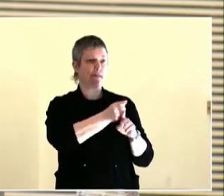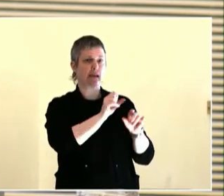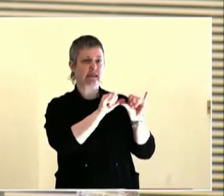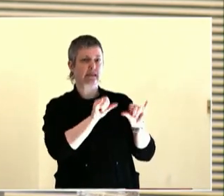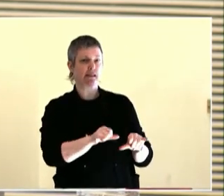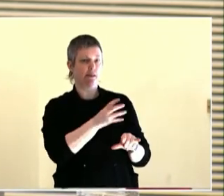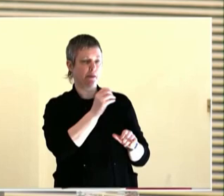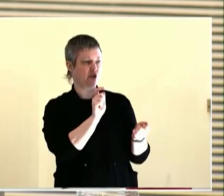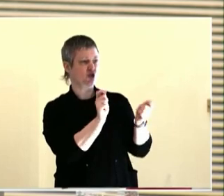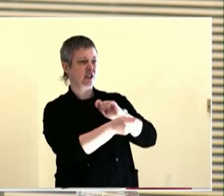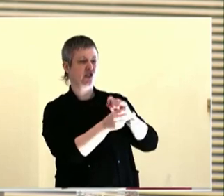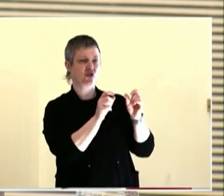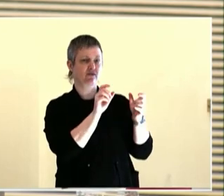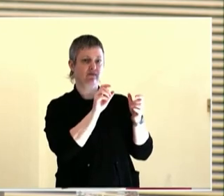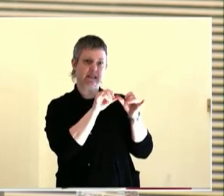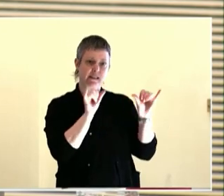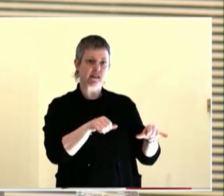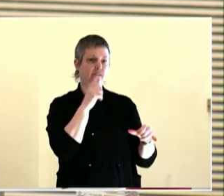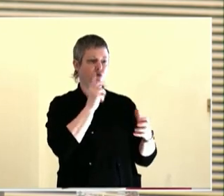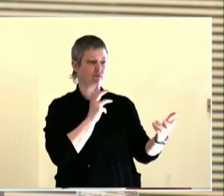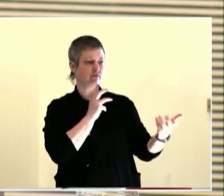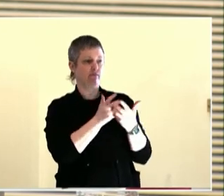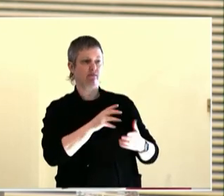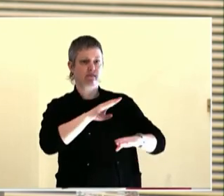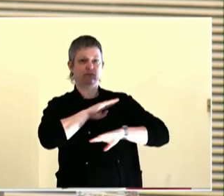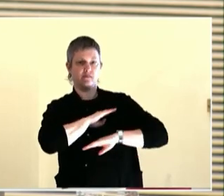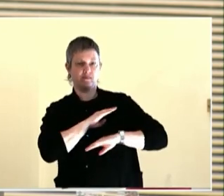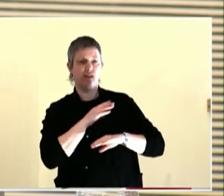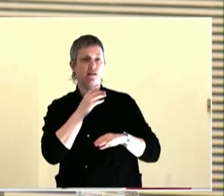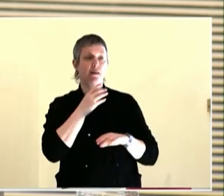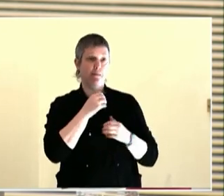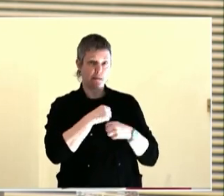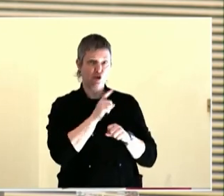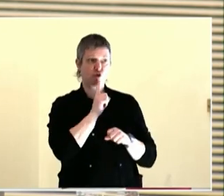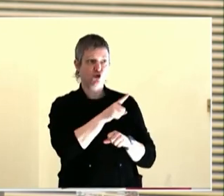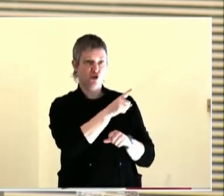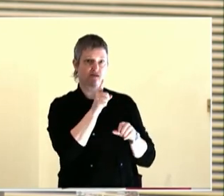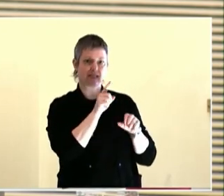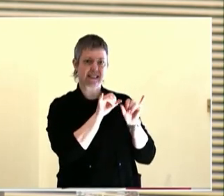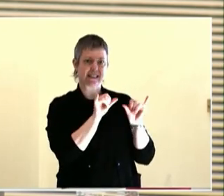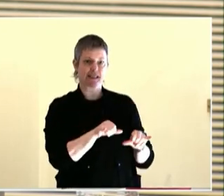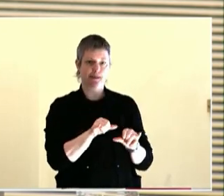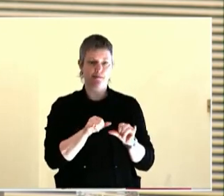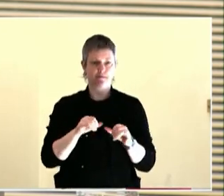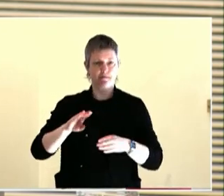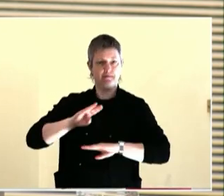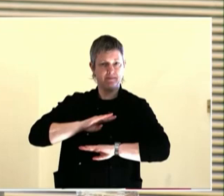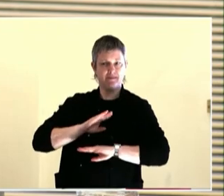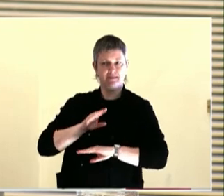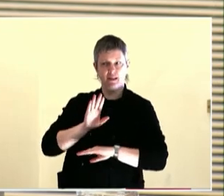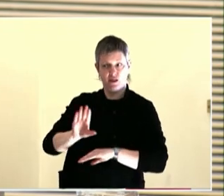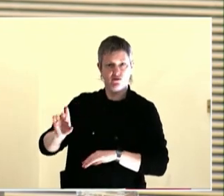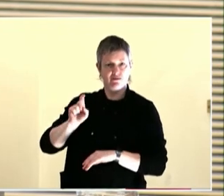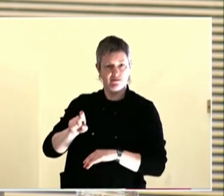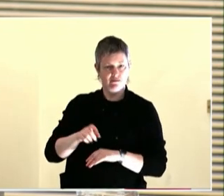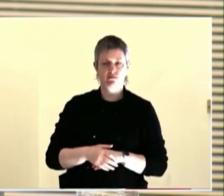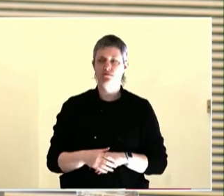but looking forward to the future and claiming that future for ourselves and making that future a reality. So really excited about that.